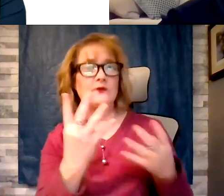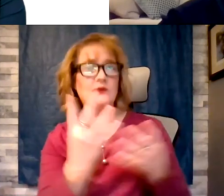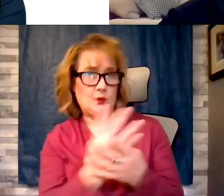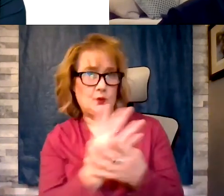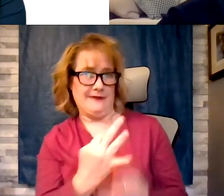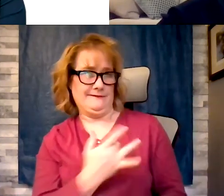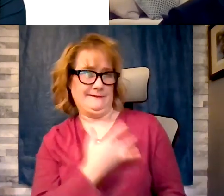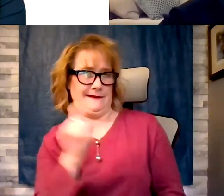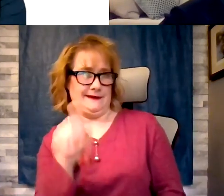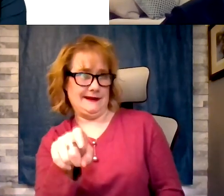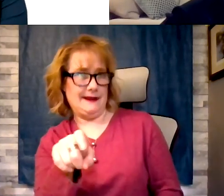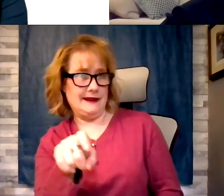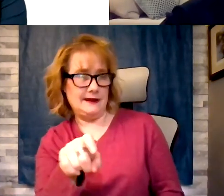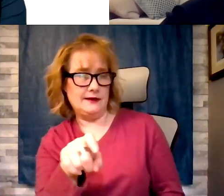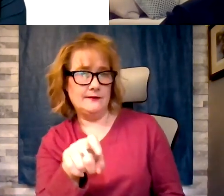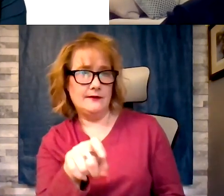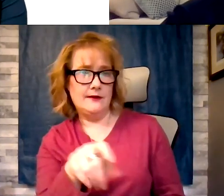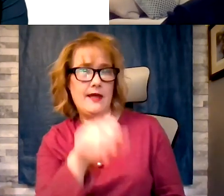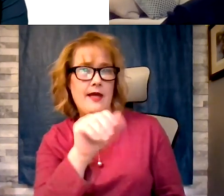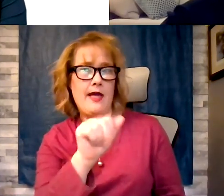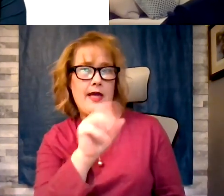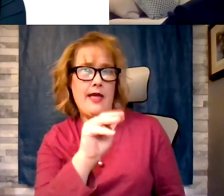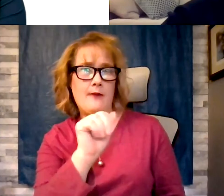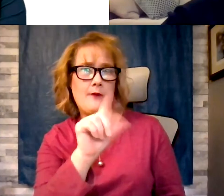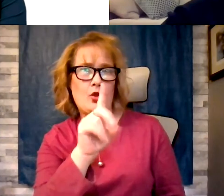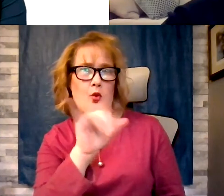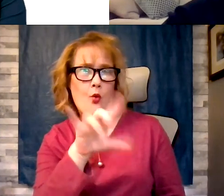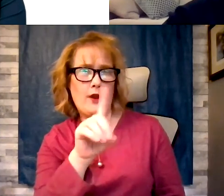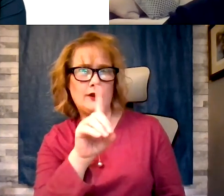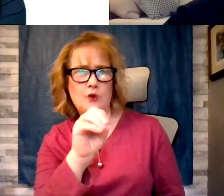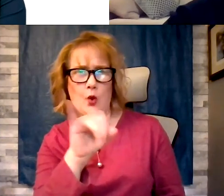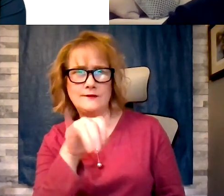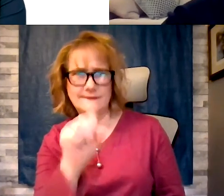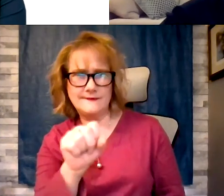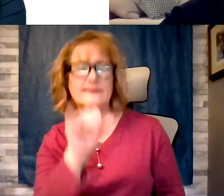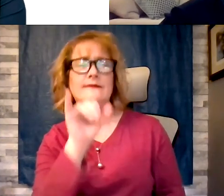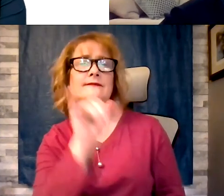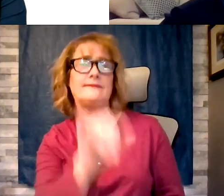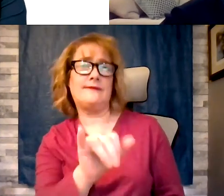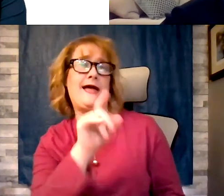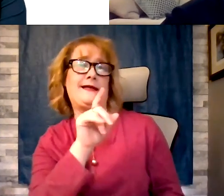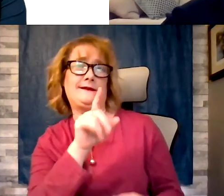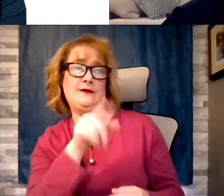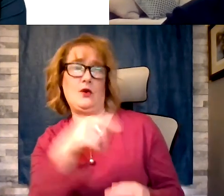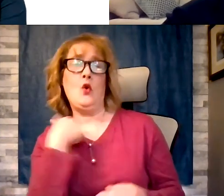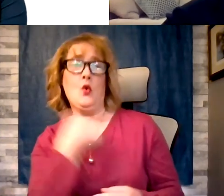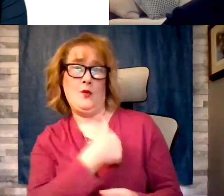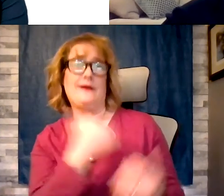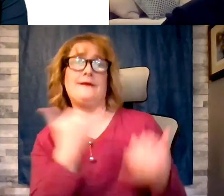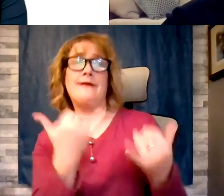Amyloidosis, an infiltrative problem. We are now have a treatment for this where we